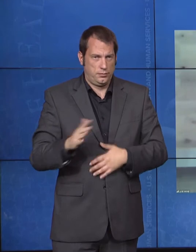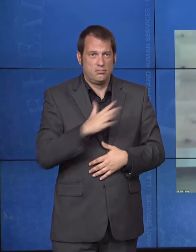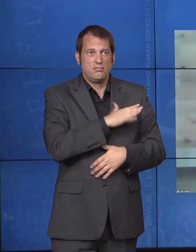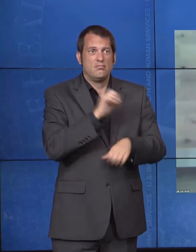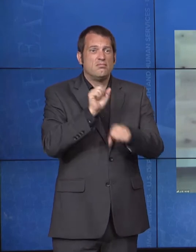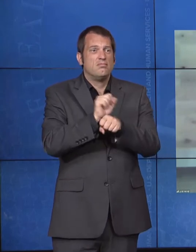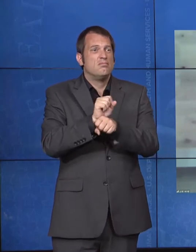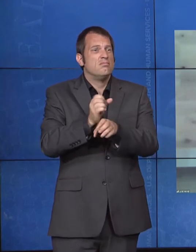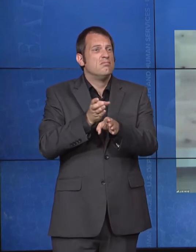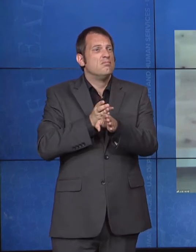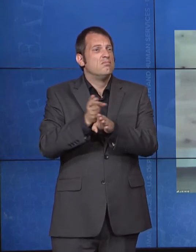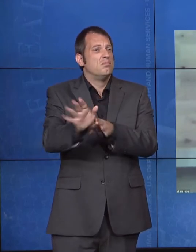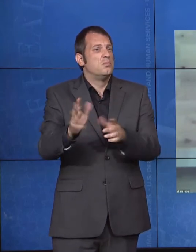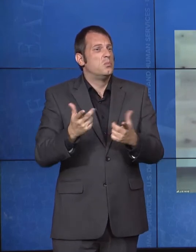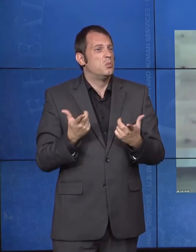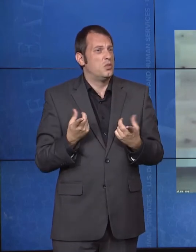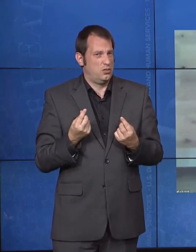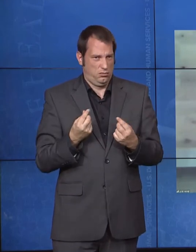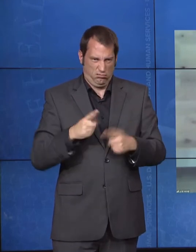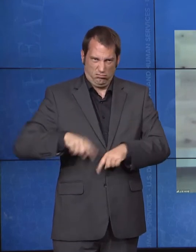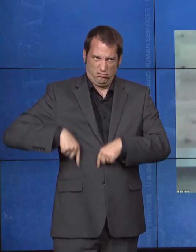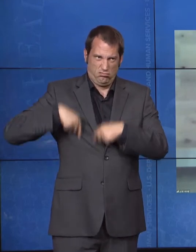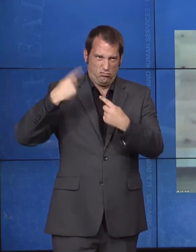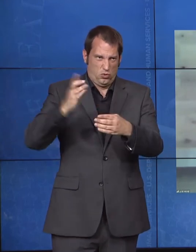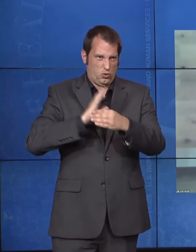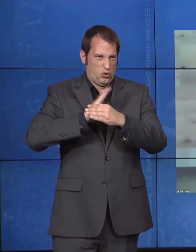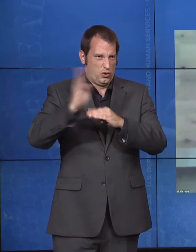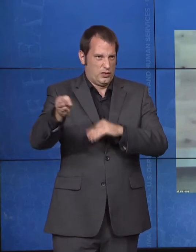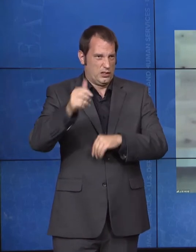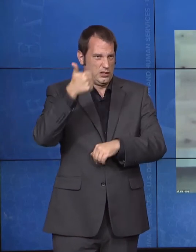a decade at Oklahoma State University, and he is a proud Army veteran.